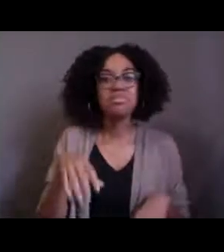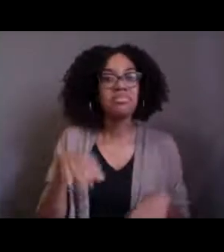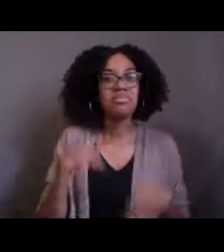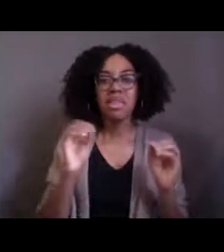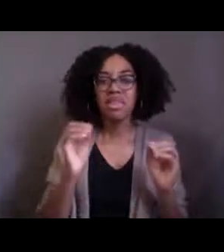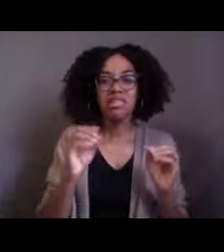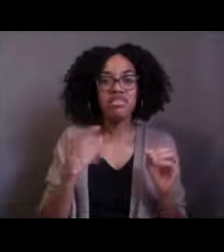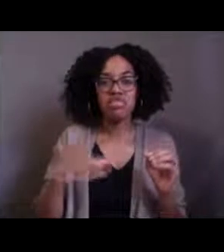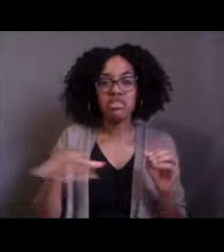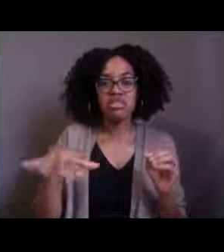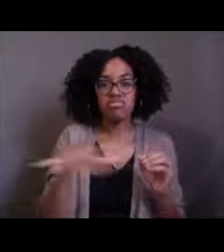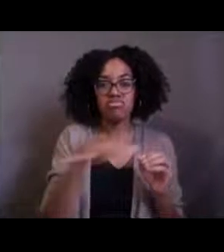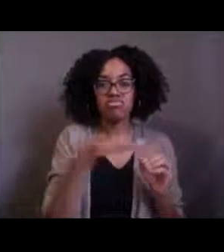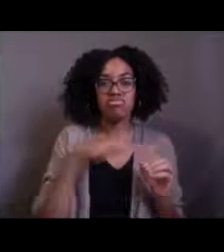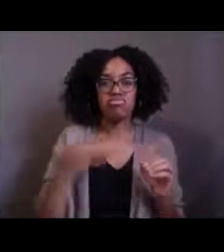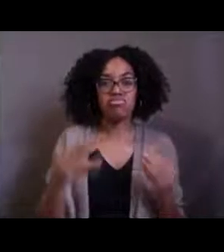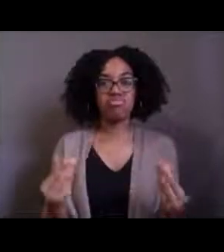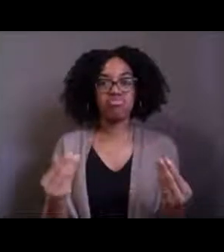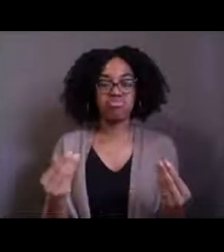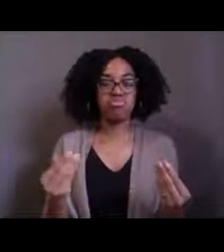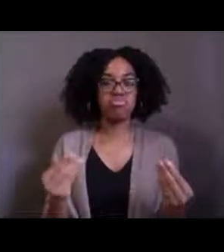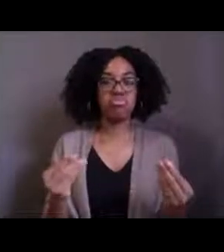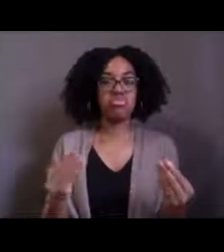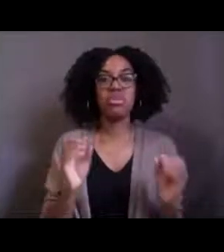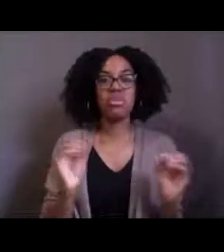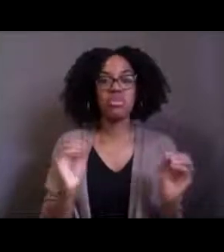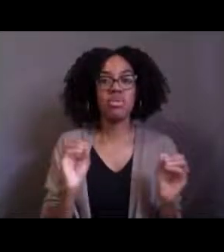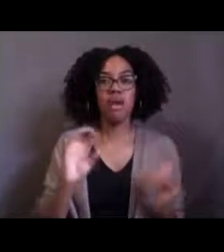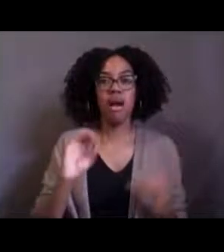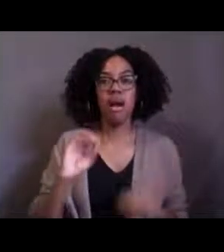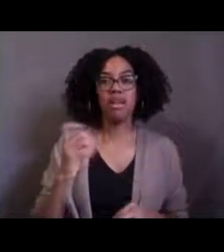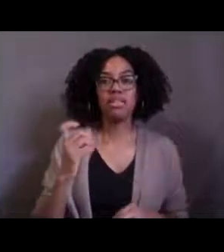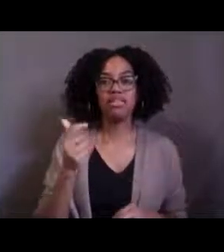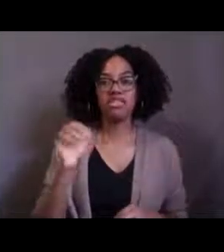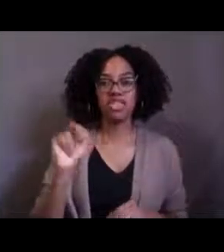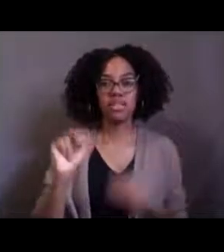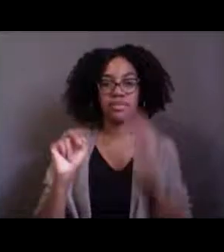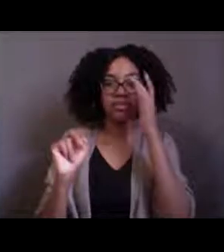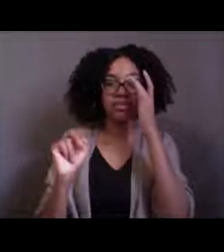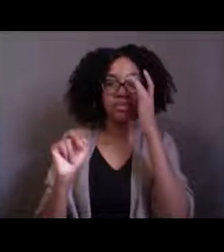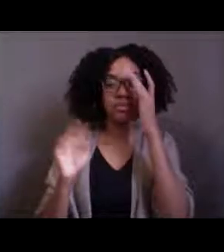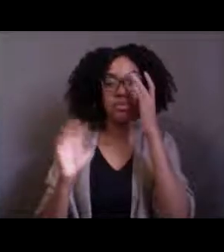of gets kicked up when the fish moves and when it reaches out and grabs it's fish.